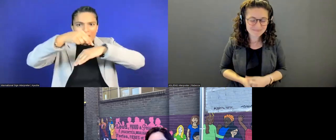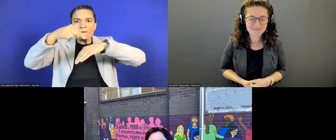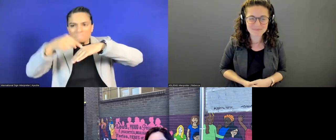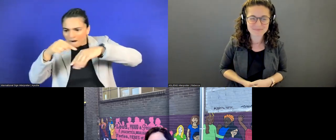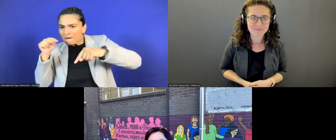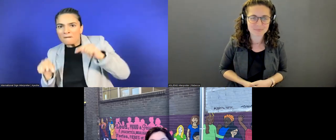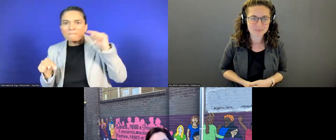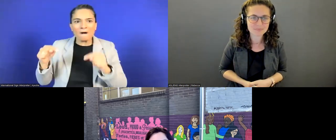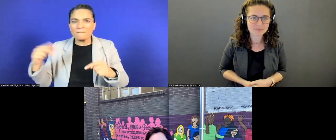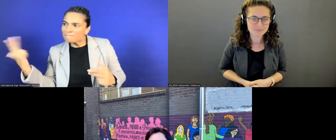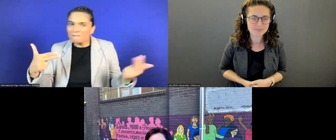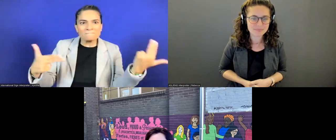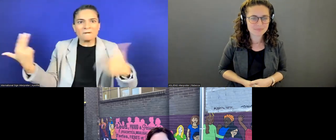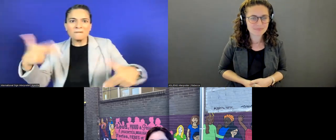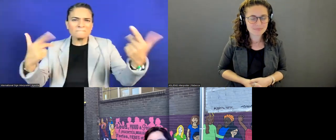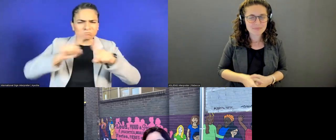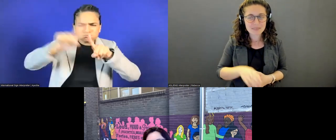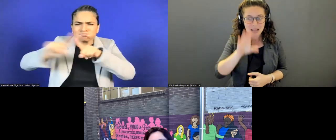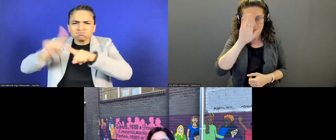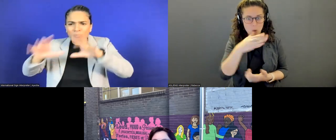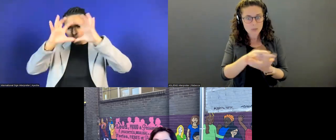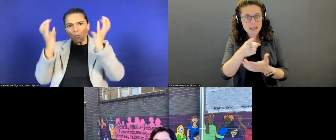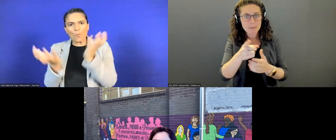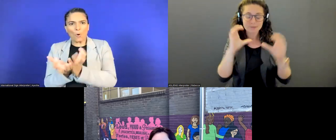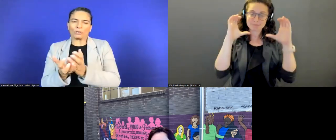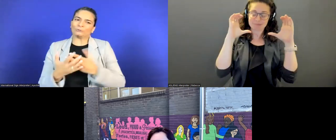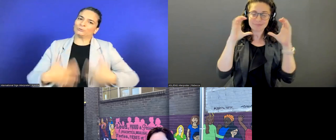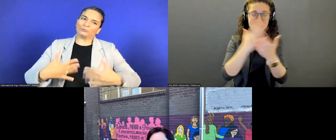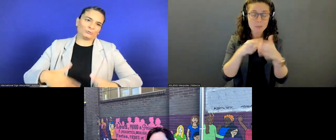I know it might be a strange hour for some folks, depending on your time zone.